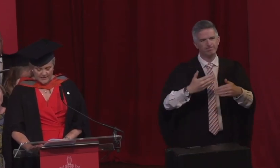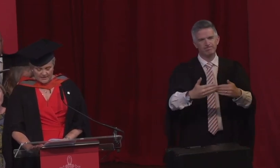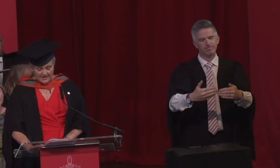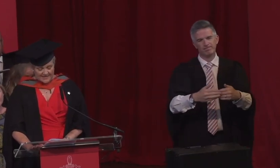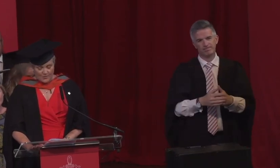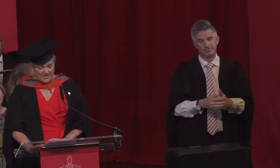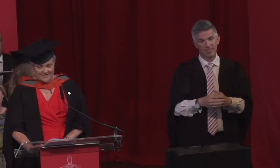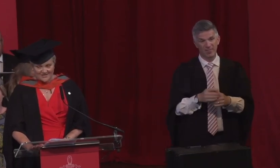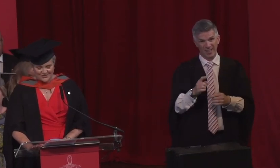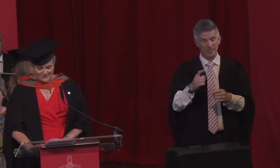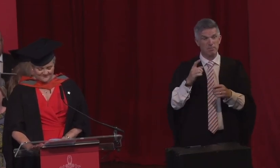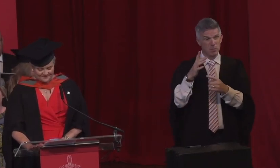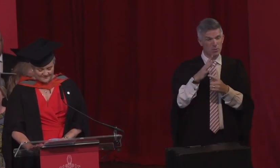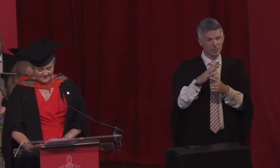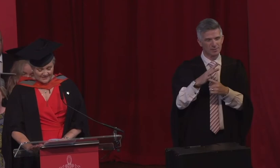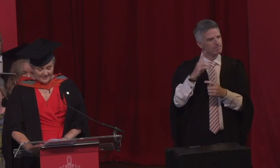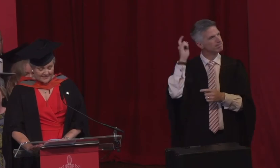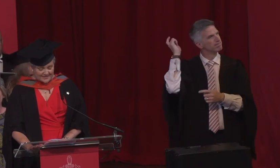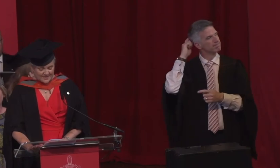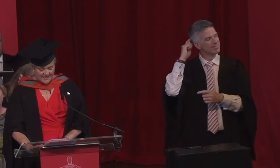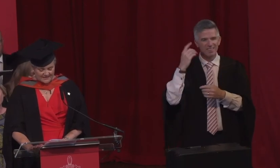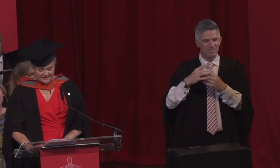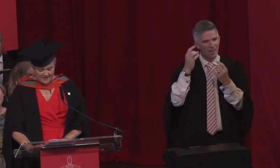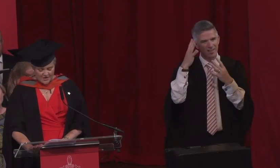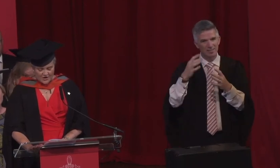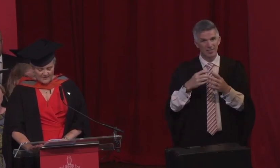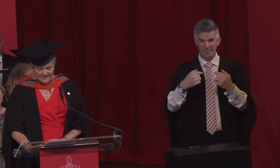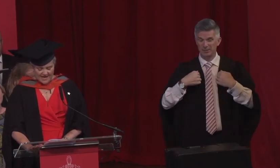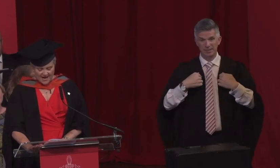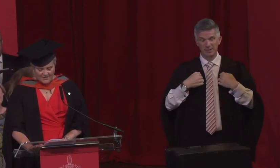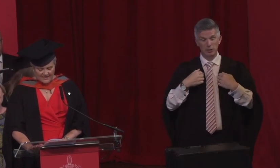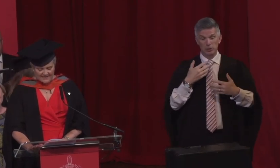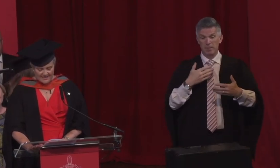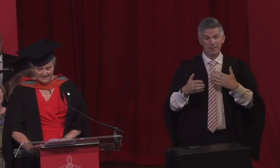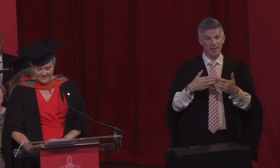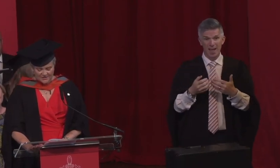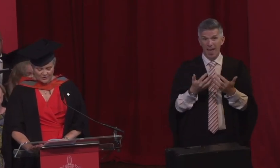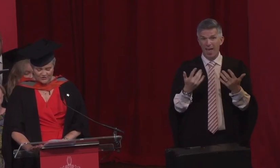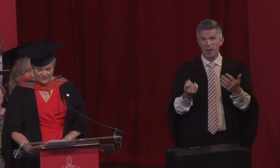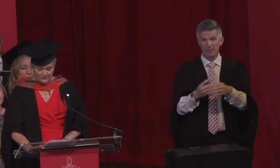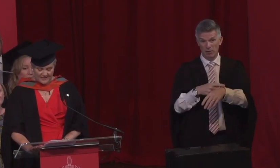that's how winning is done" and that's me. No matter how many times this course knocked me,